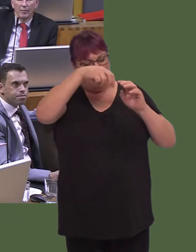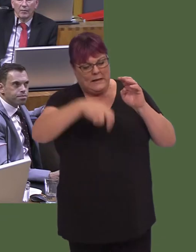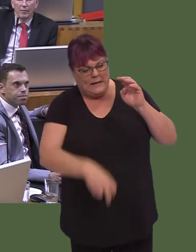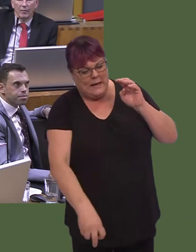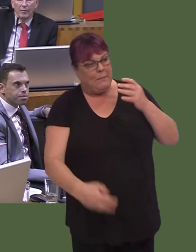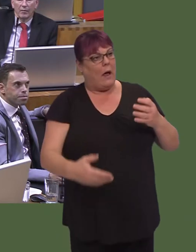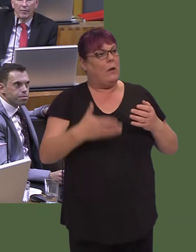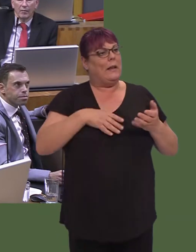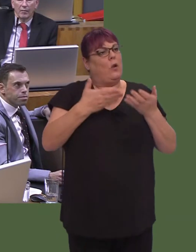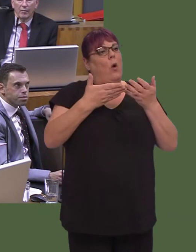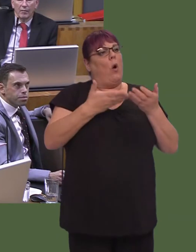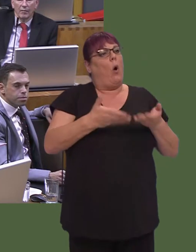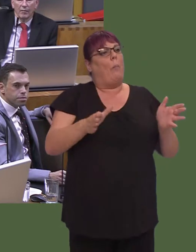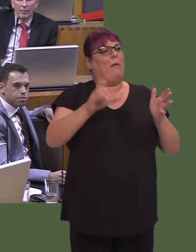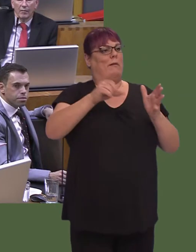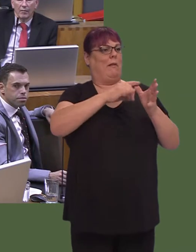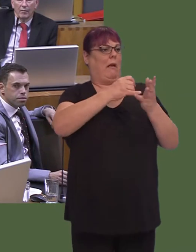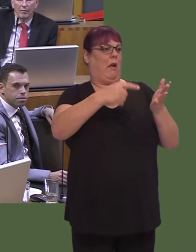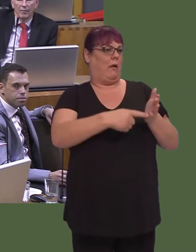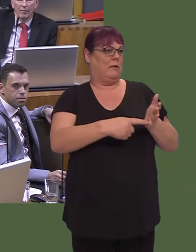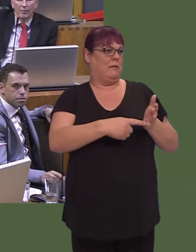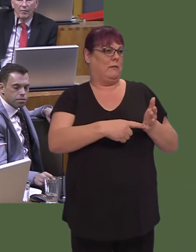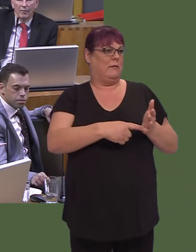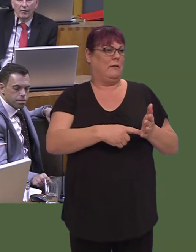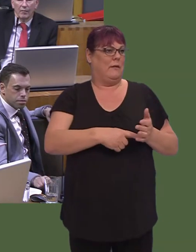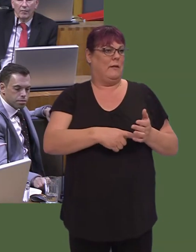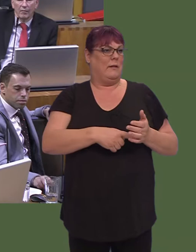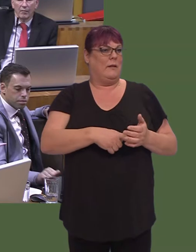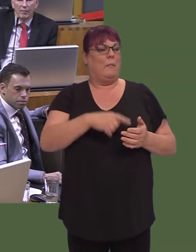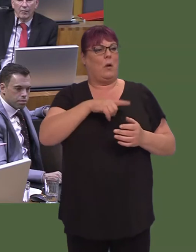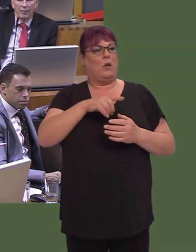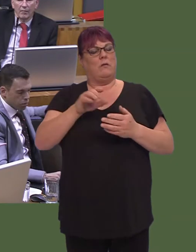coal, and hugely expensive because of the geological faults, particularly in south Wales.